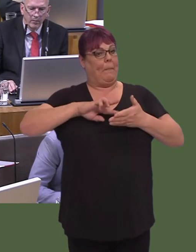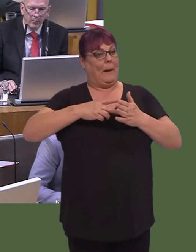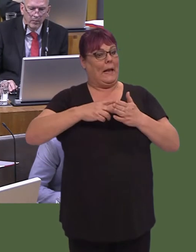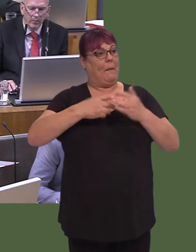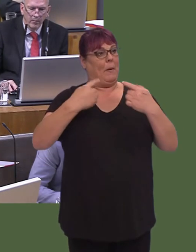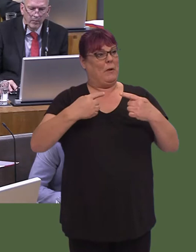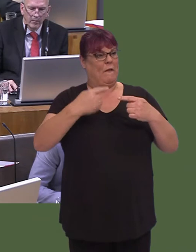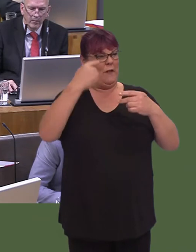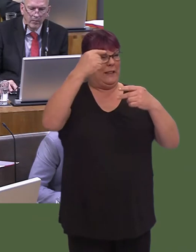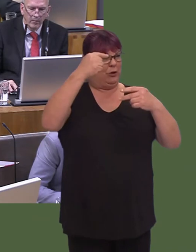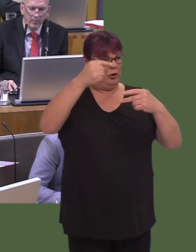pa un ywír ail gartref?